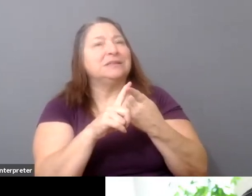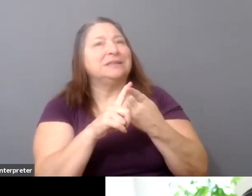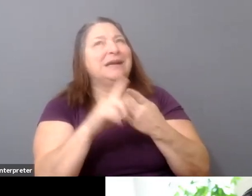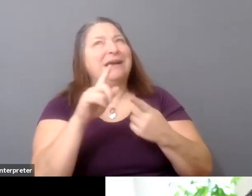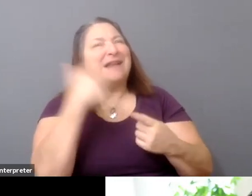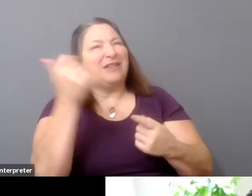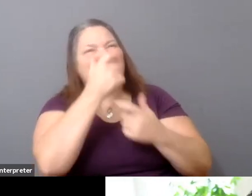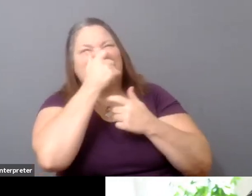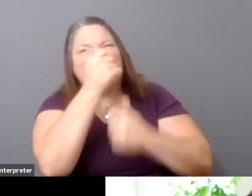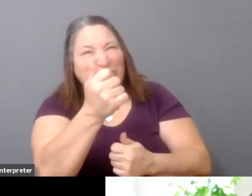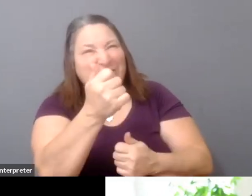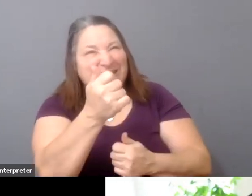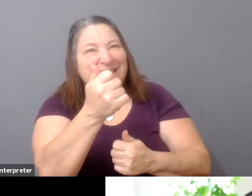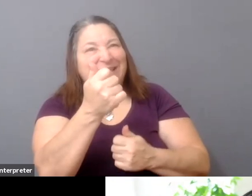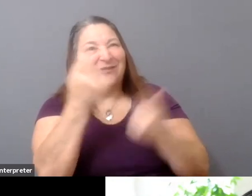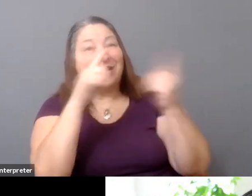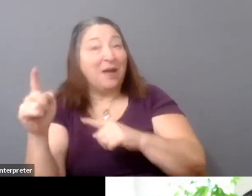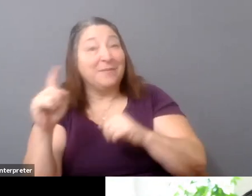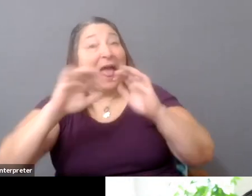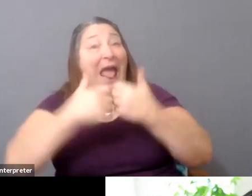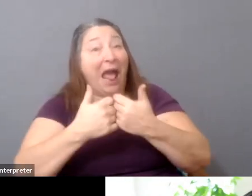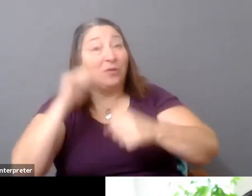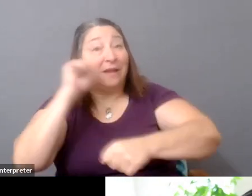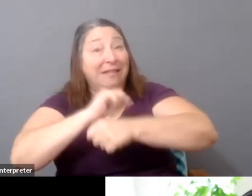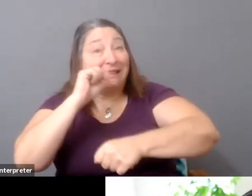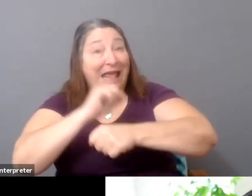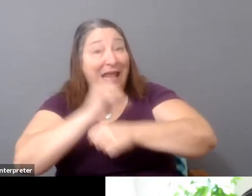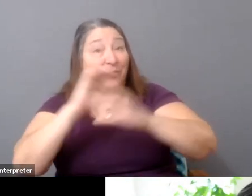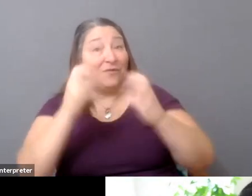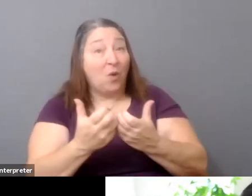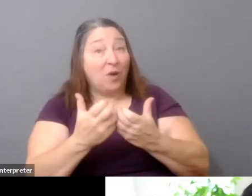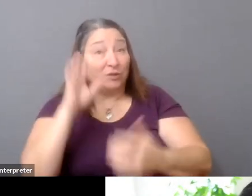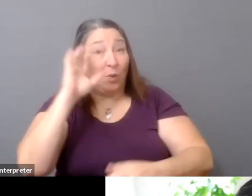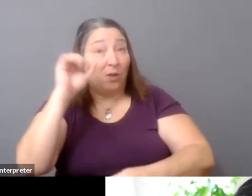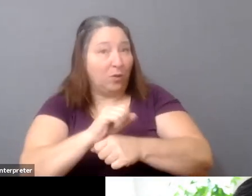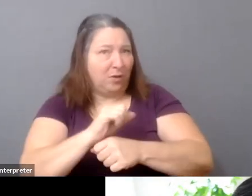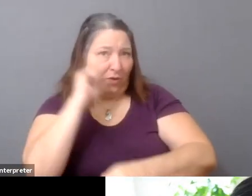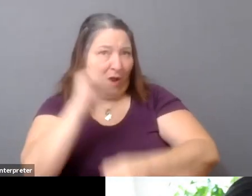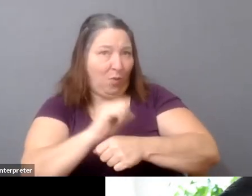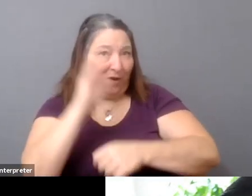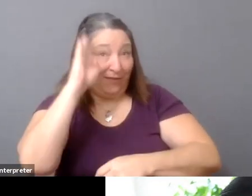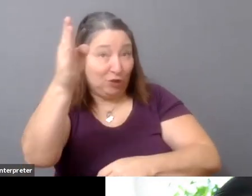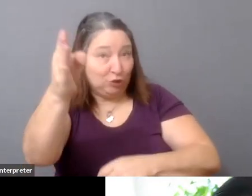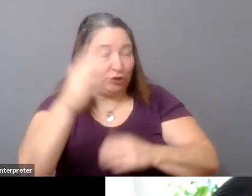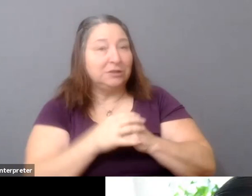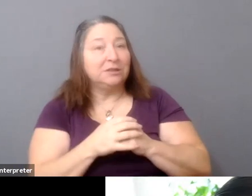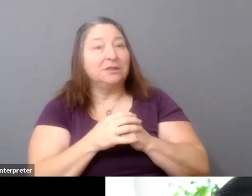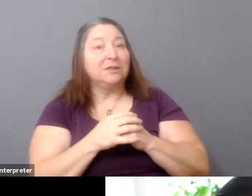does or doesn't operate in the future as well. It's created-- you know, it's also had--